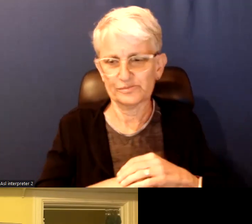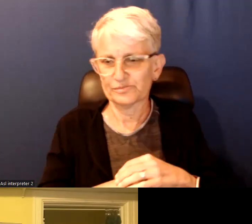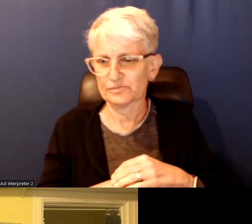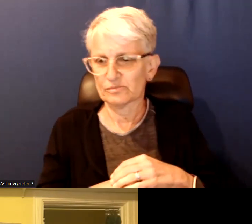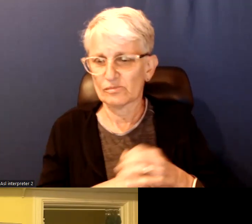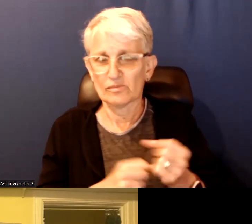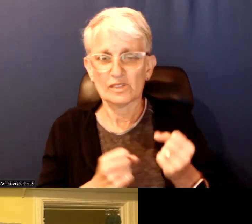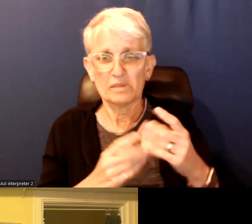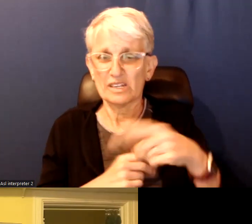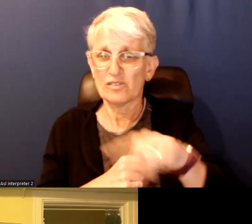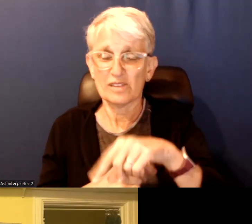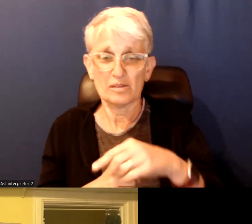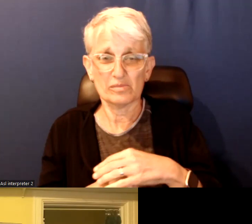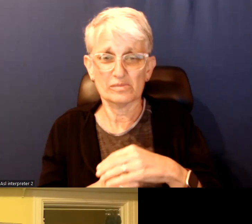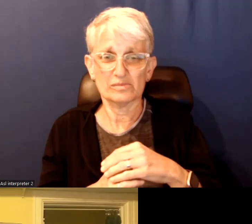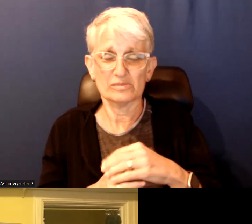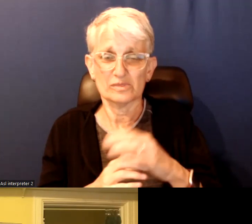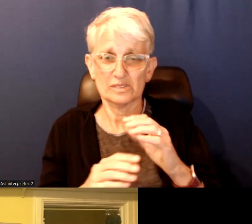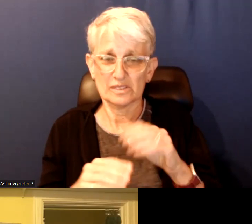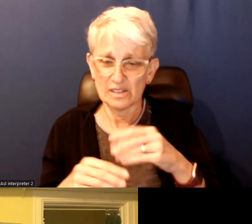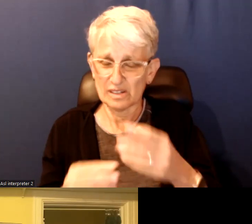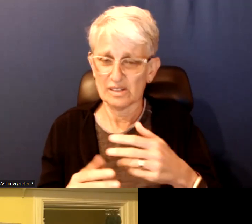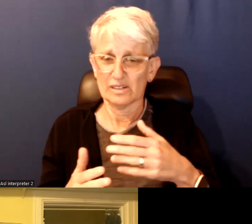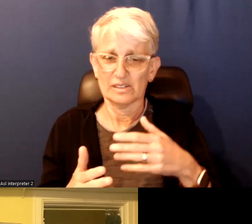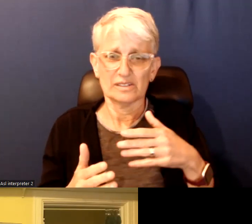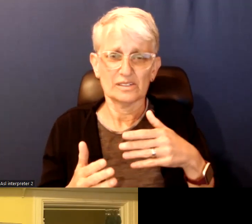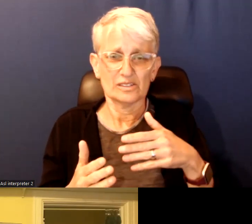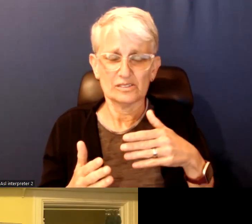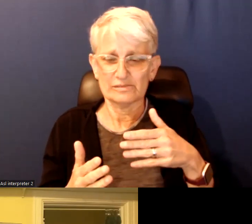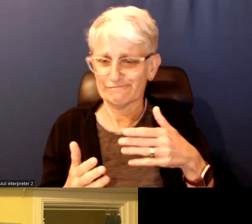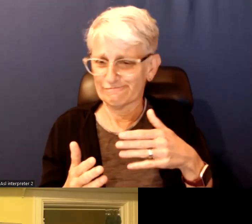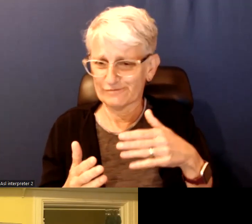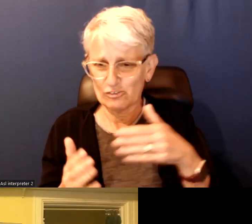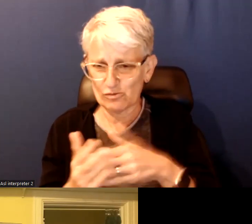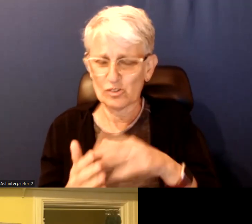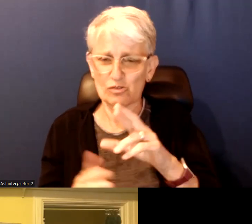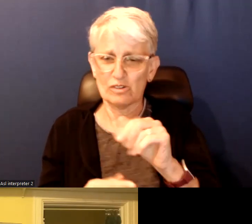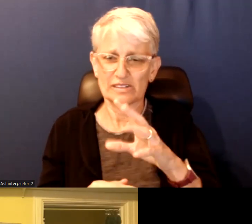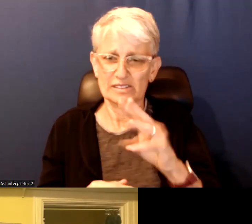Many of the folks given the racism given the phobia that we are seeing rising in Québec,